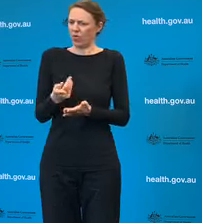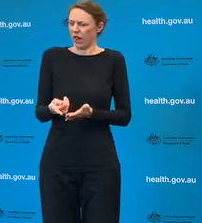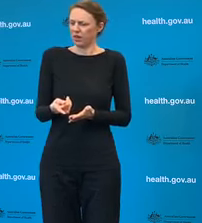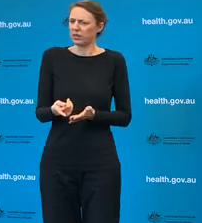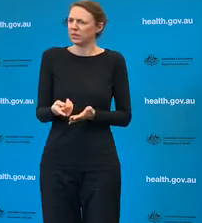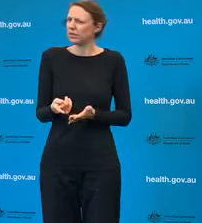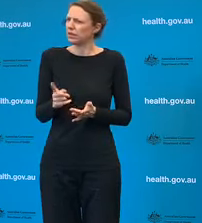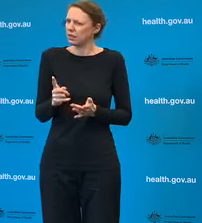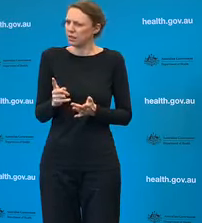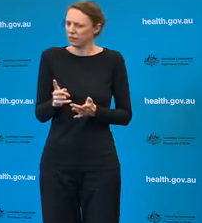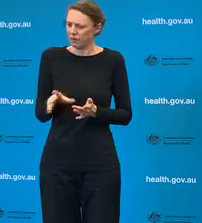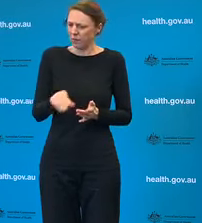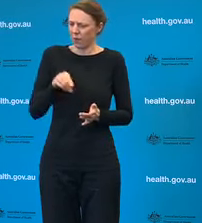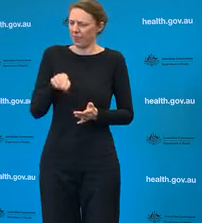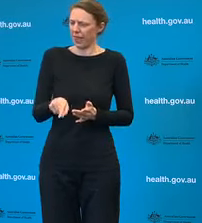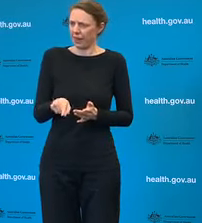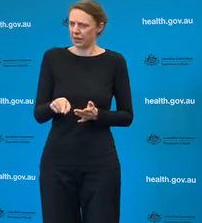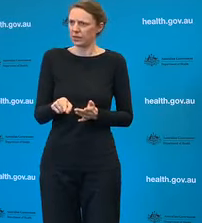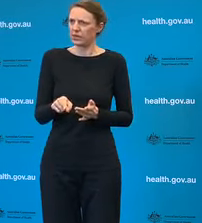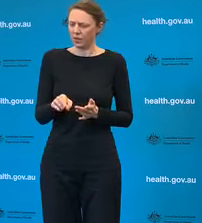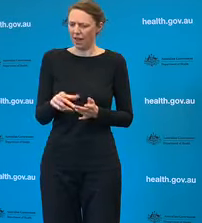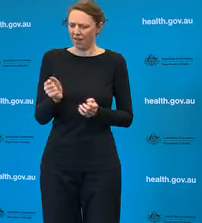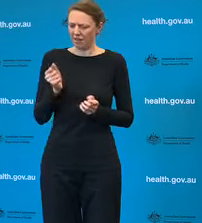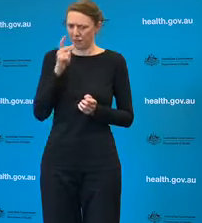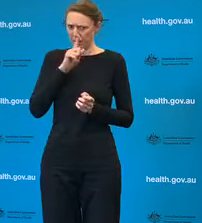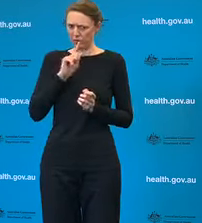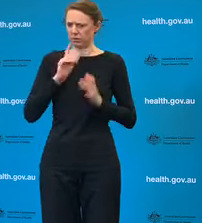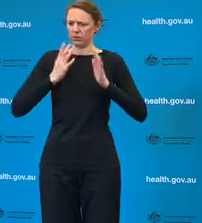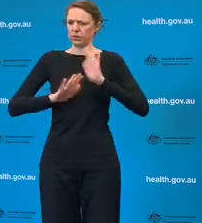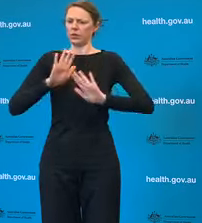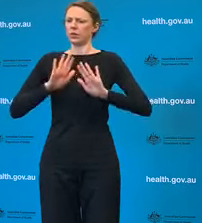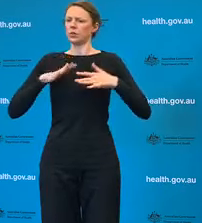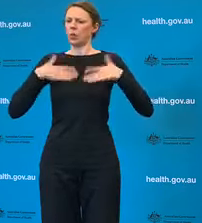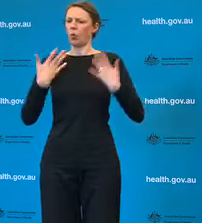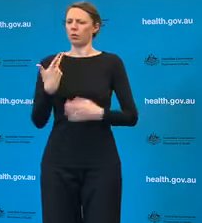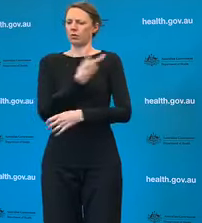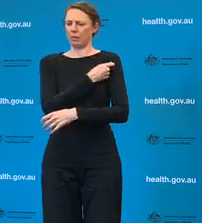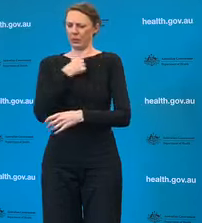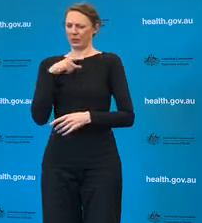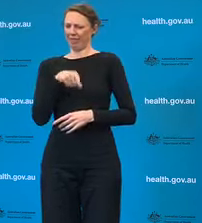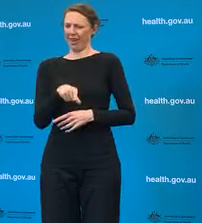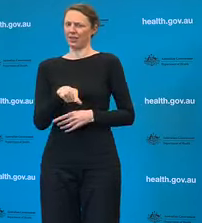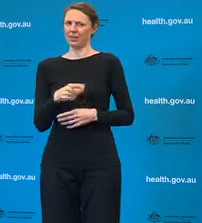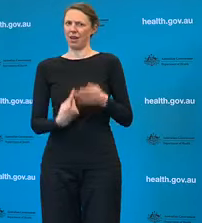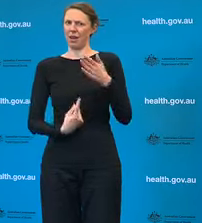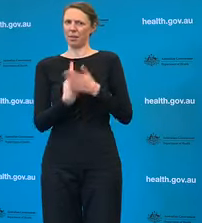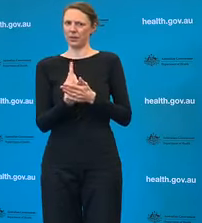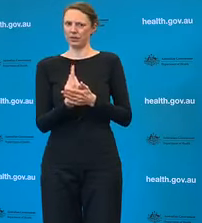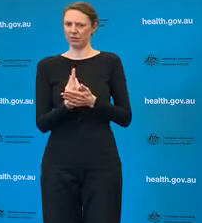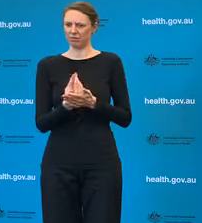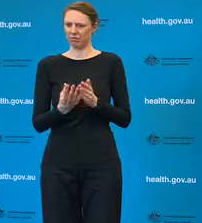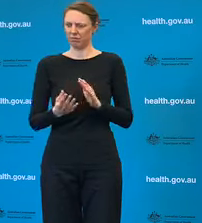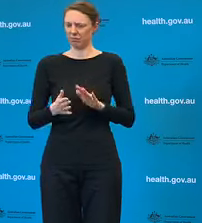Well I'm aware of those concerns being raised this morning, that the particular cell line that was